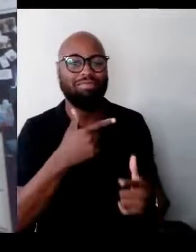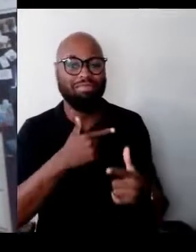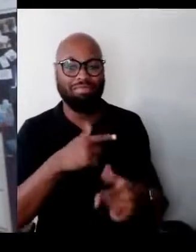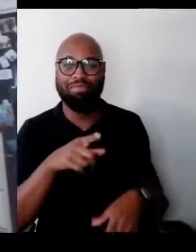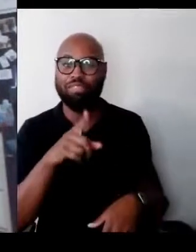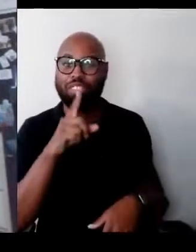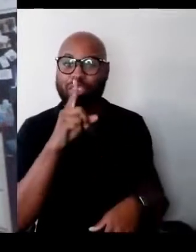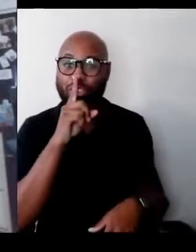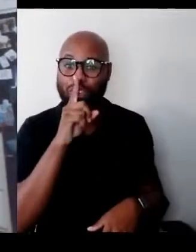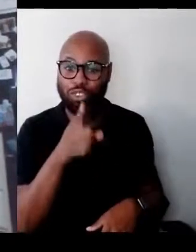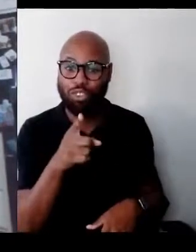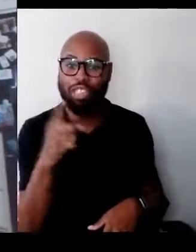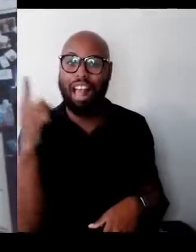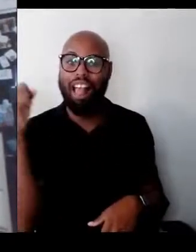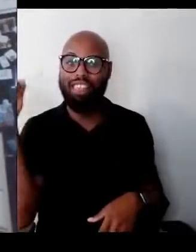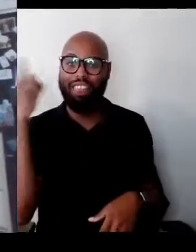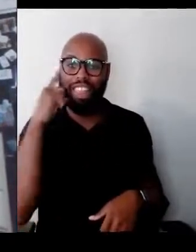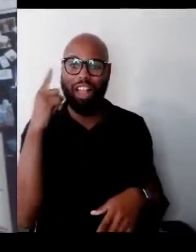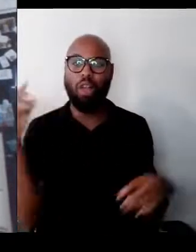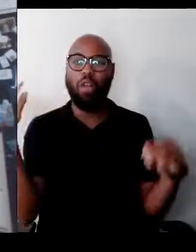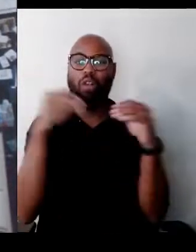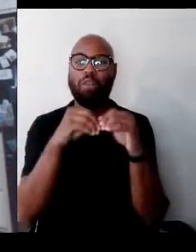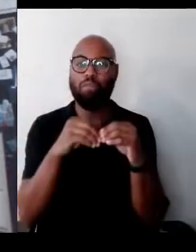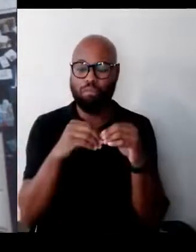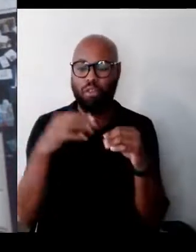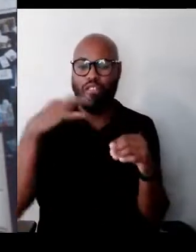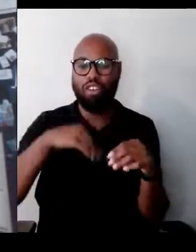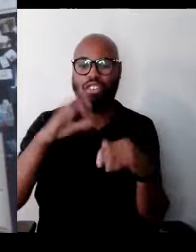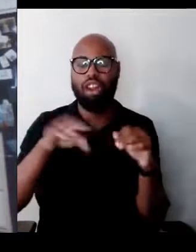Because I was born in 1943.